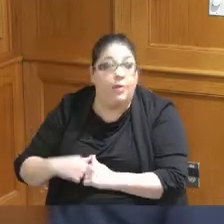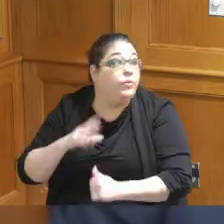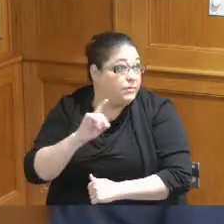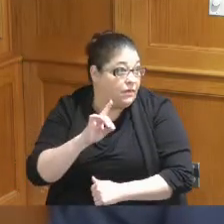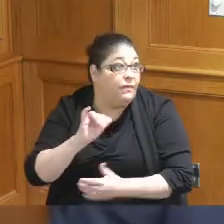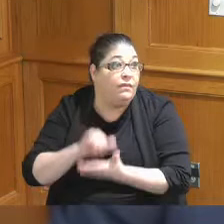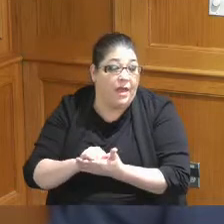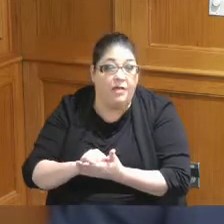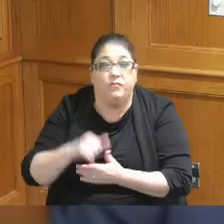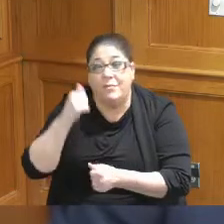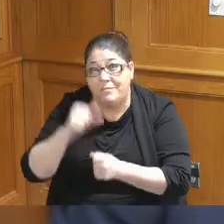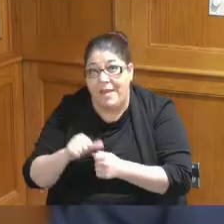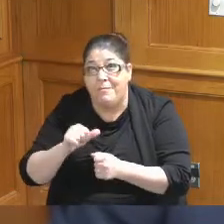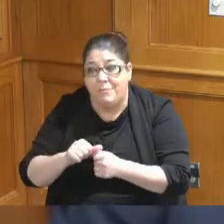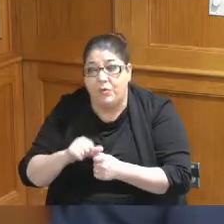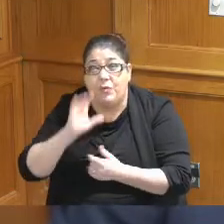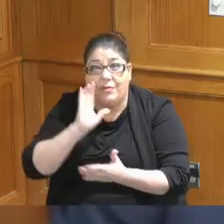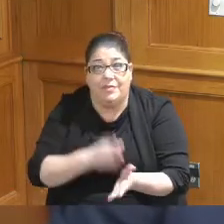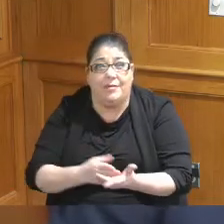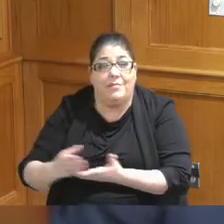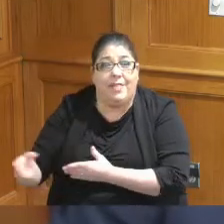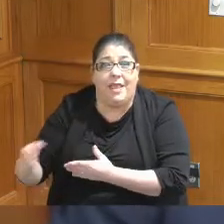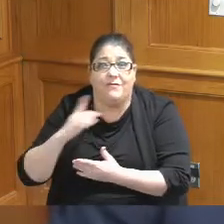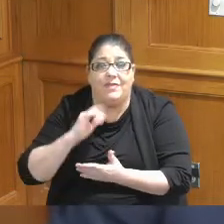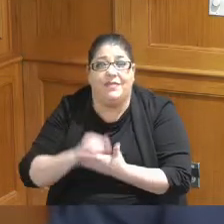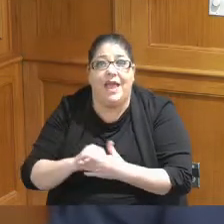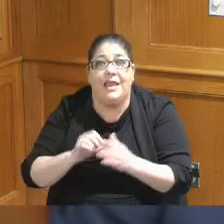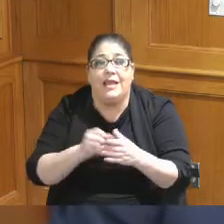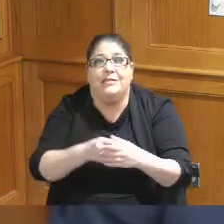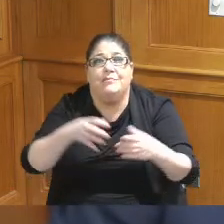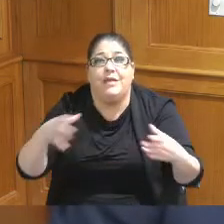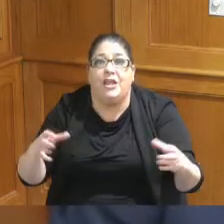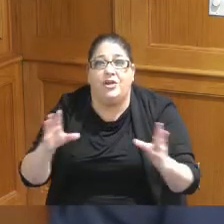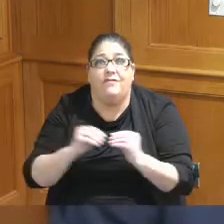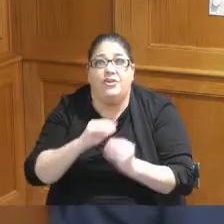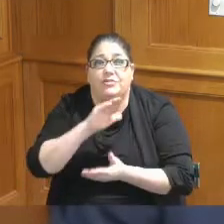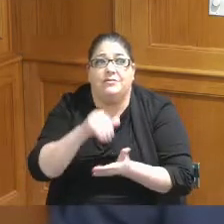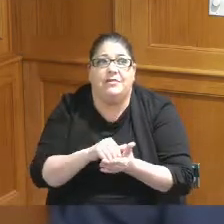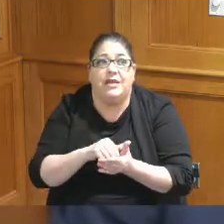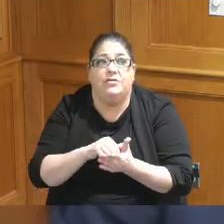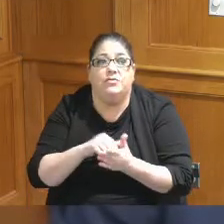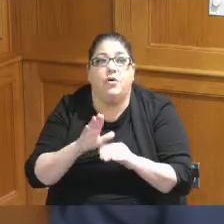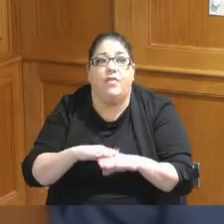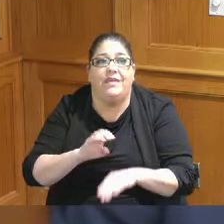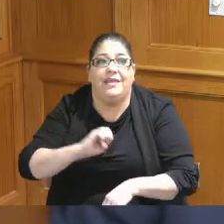remember the schematics about an expansion of the convention center over to the East and a potential